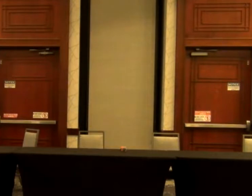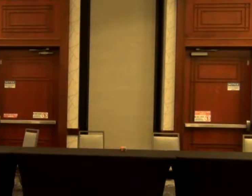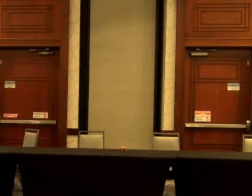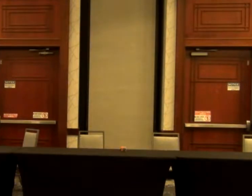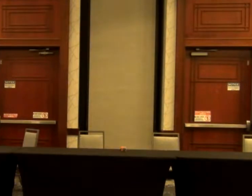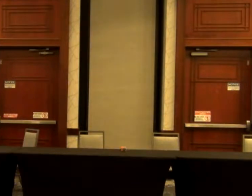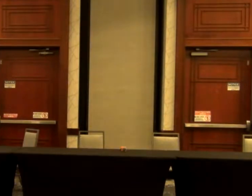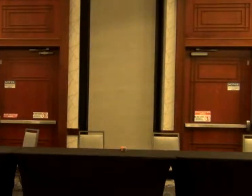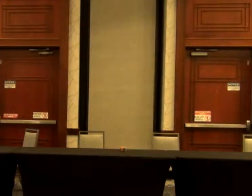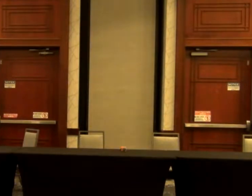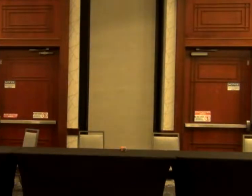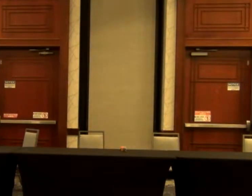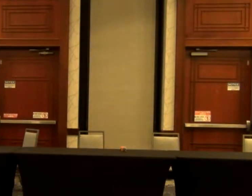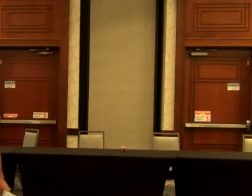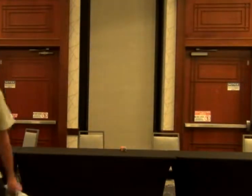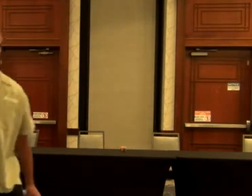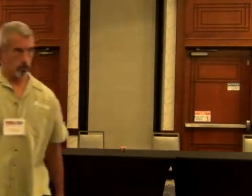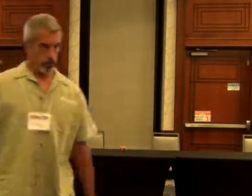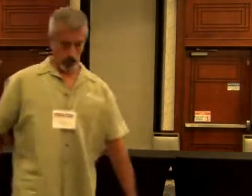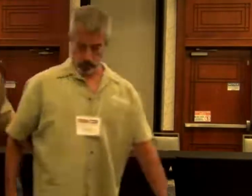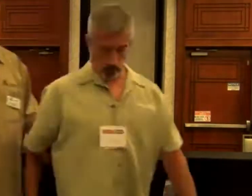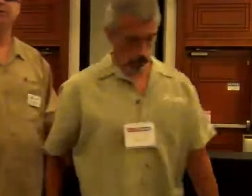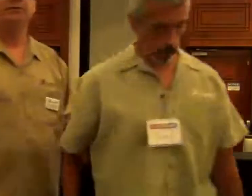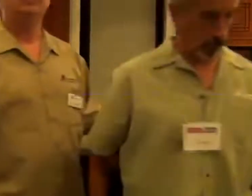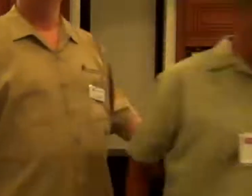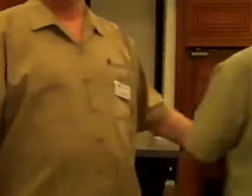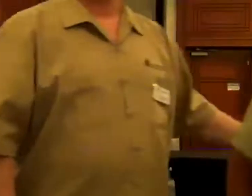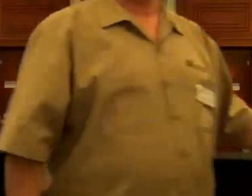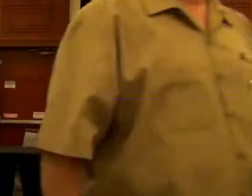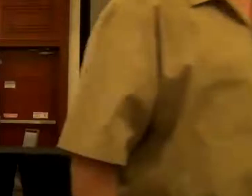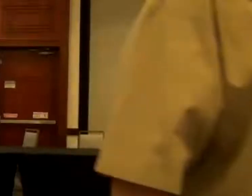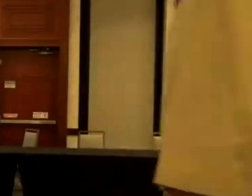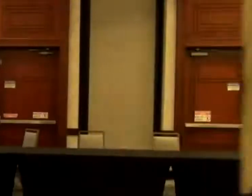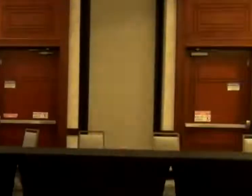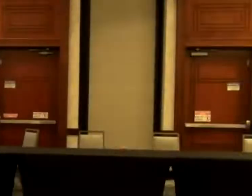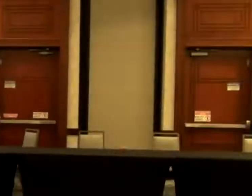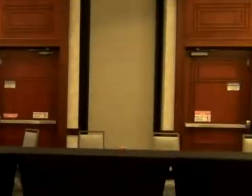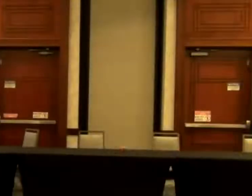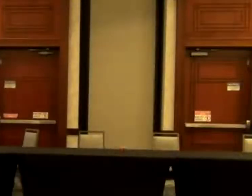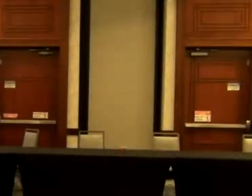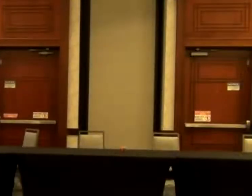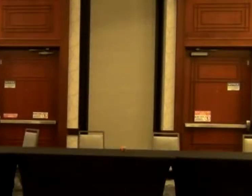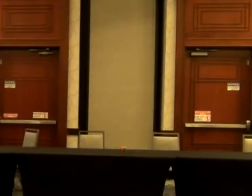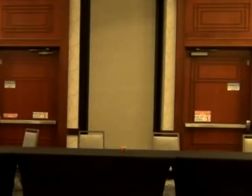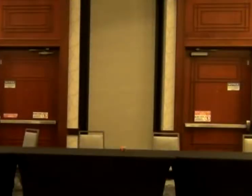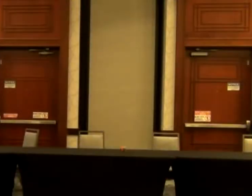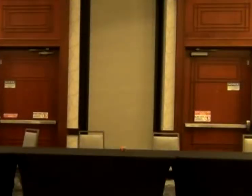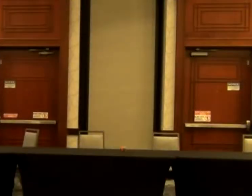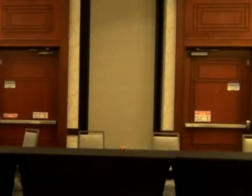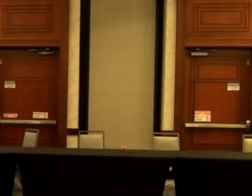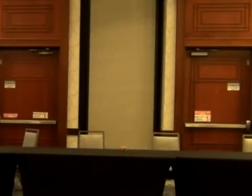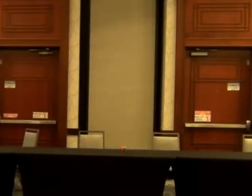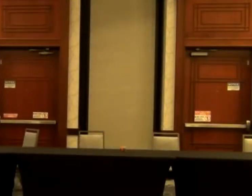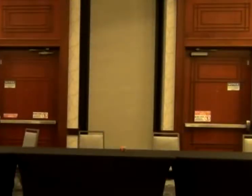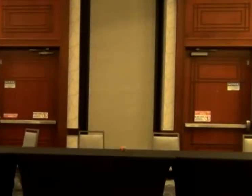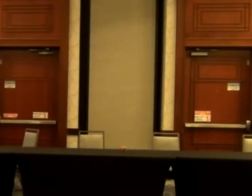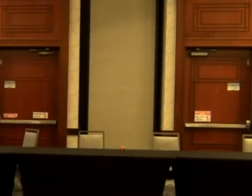we use here in Leon County, so that you can be prepared to vote an image cast voting machine featuring a screen and panel of buttons.